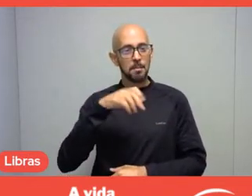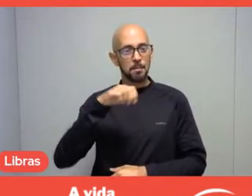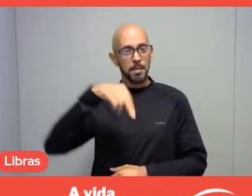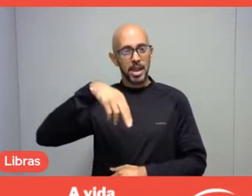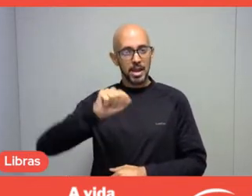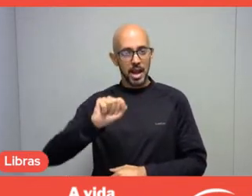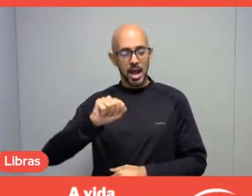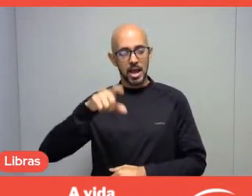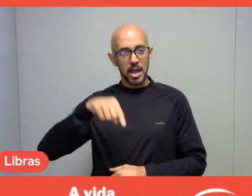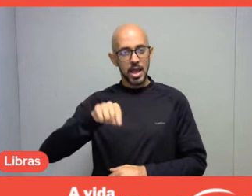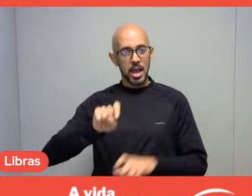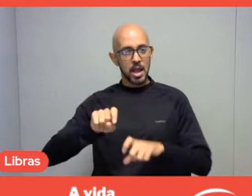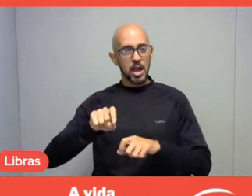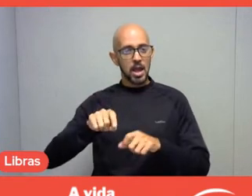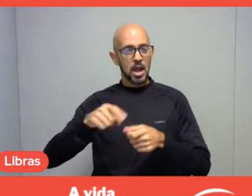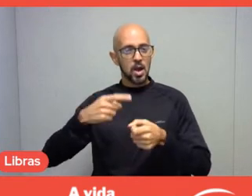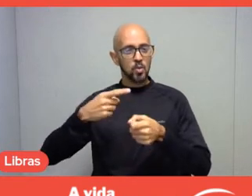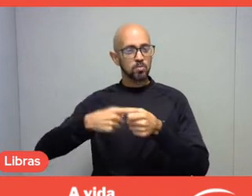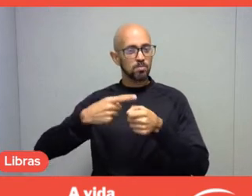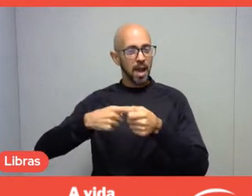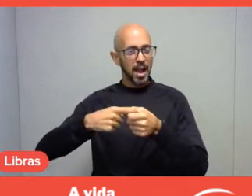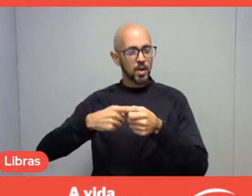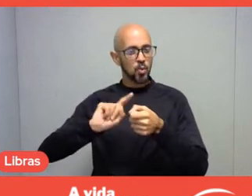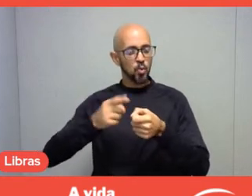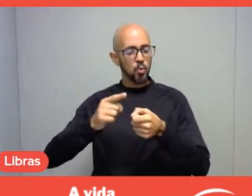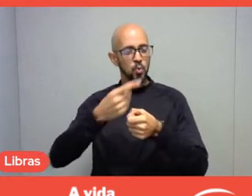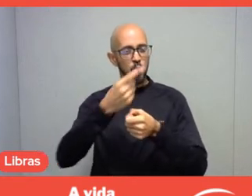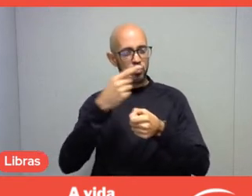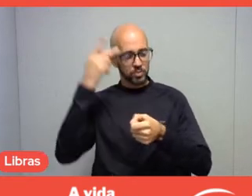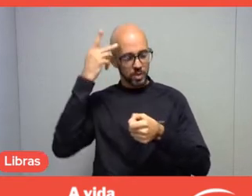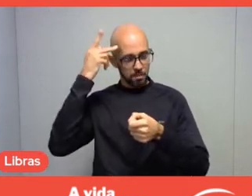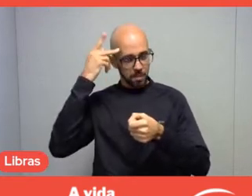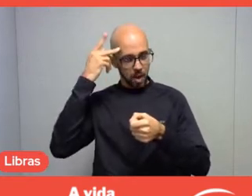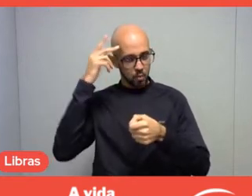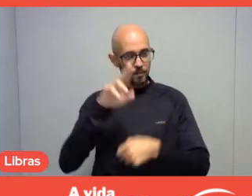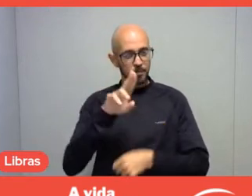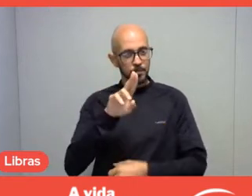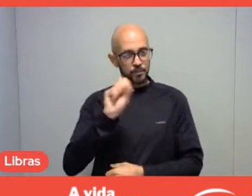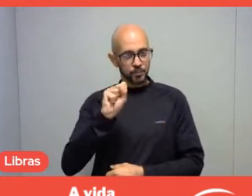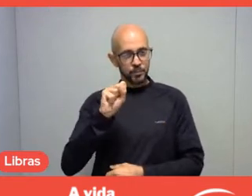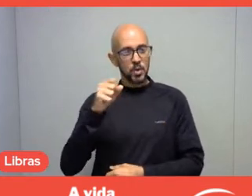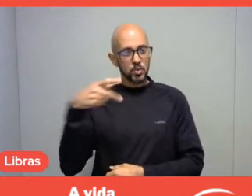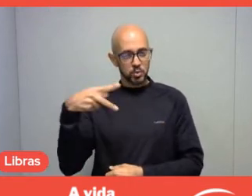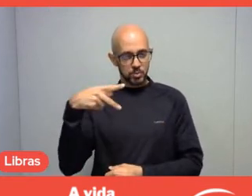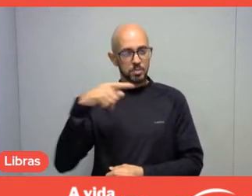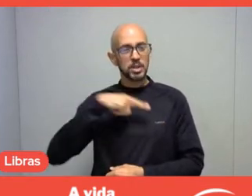and USP does hard work there, EACH does hard work there.